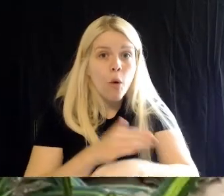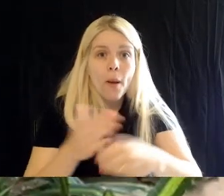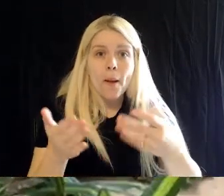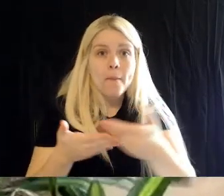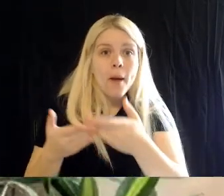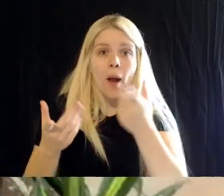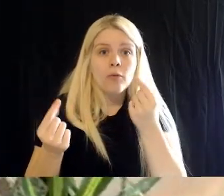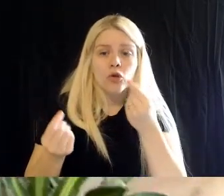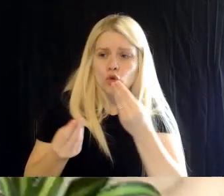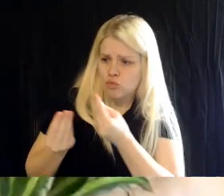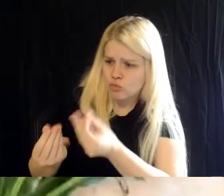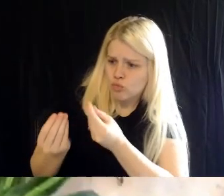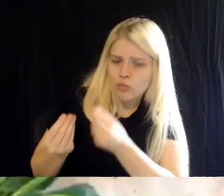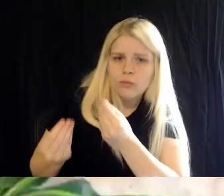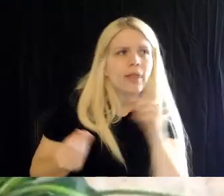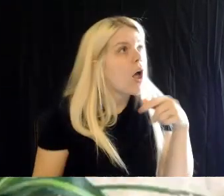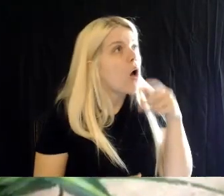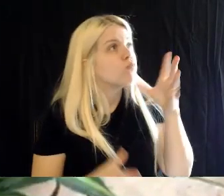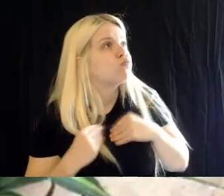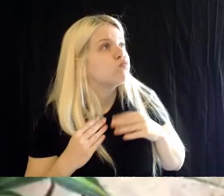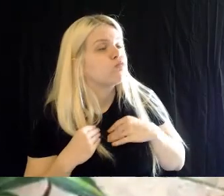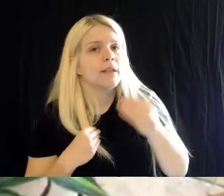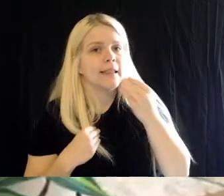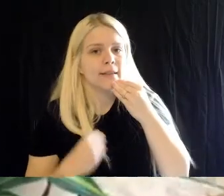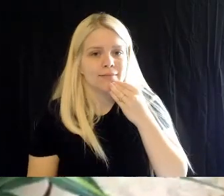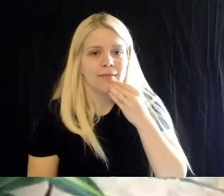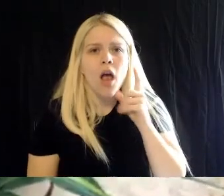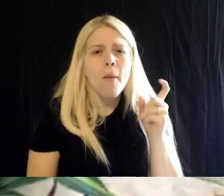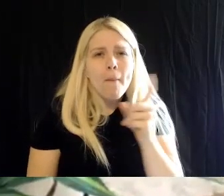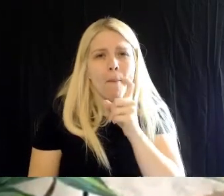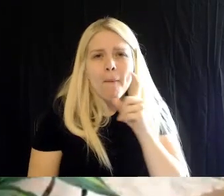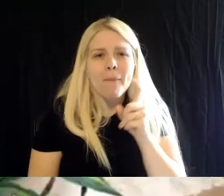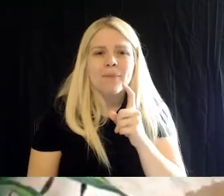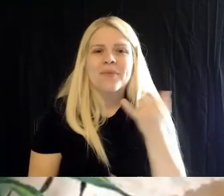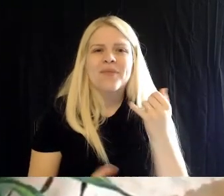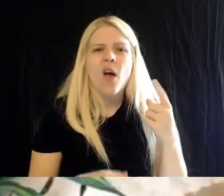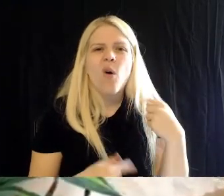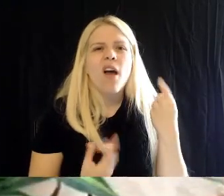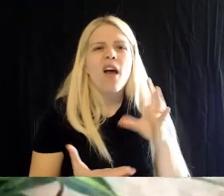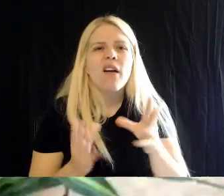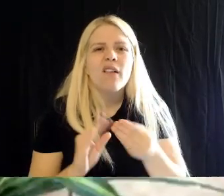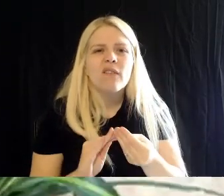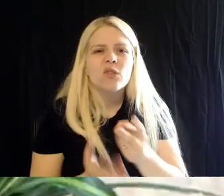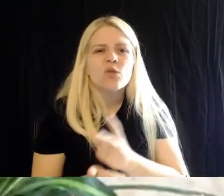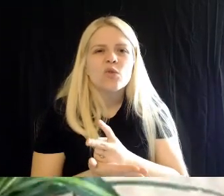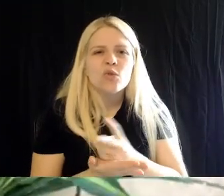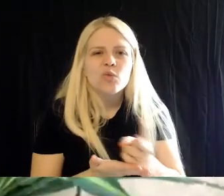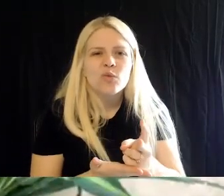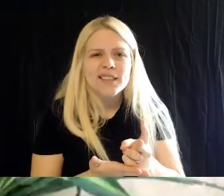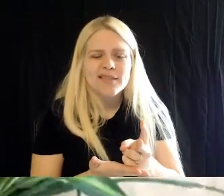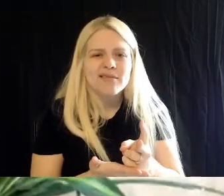And they're almost two weeks old. Around four weeks, they'll be fully feathered-